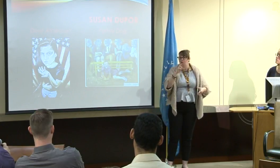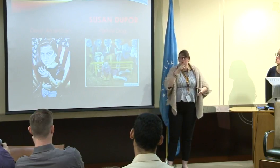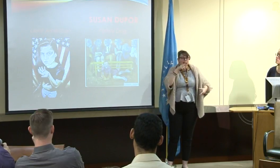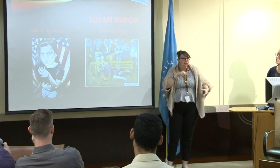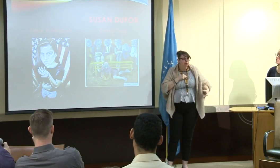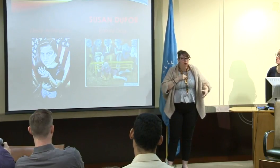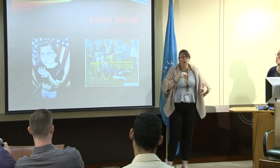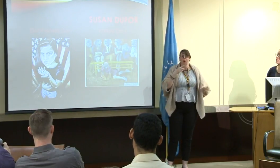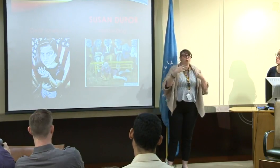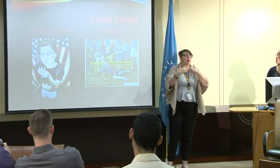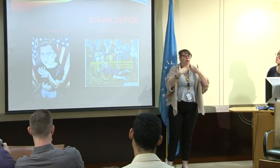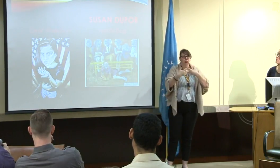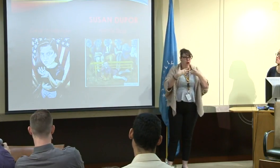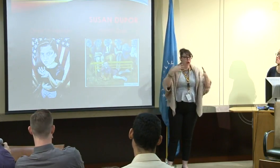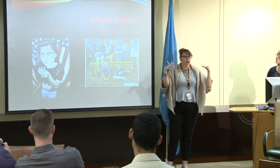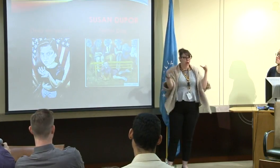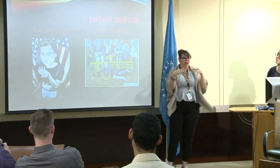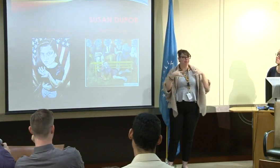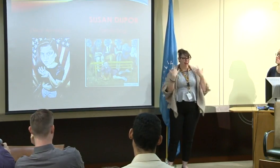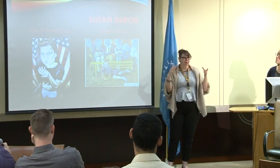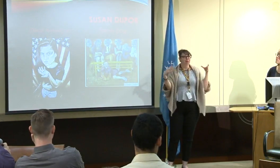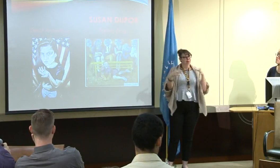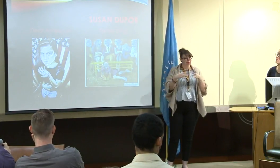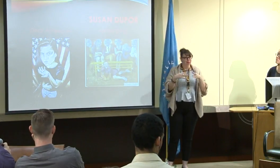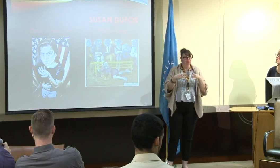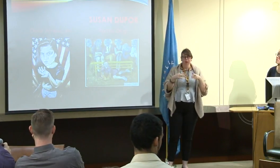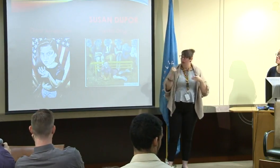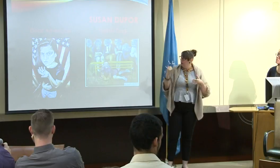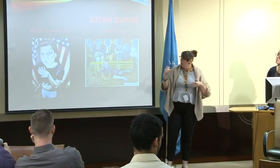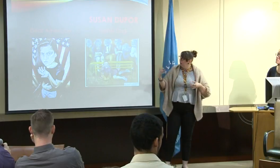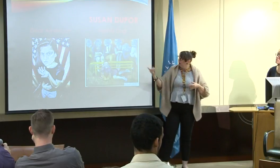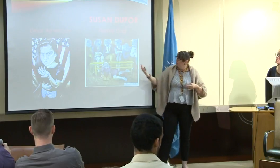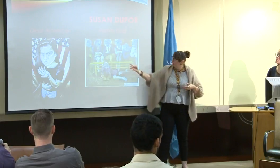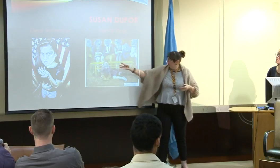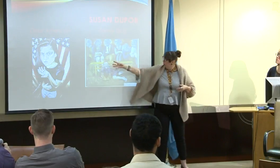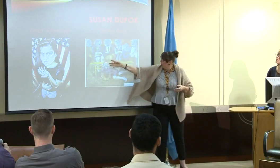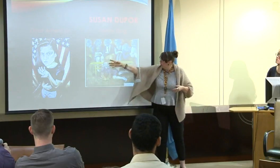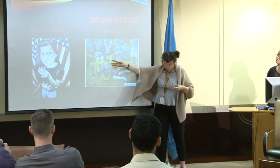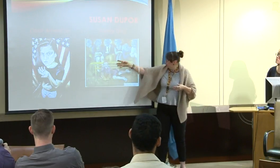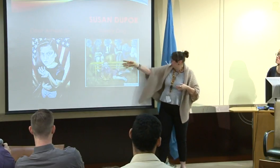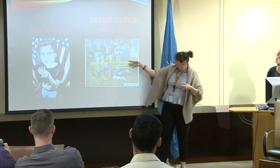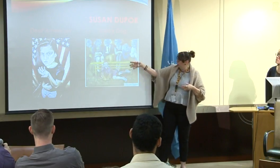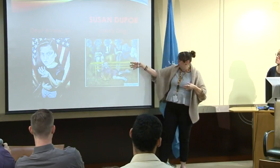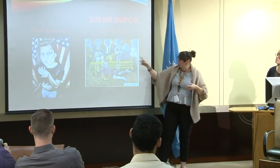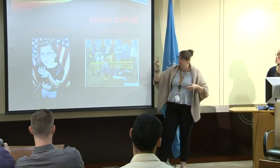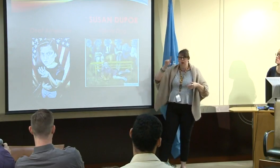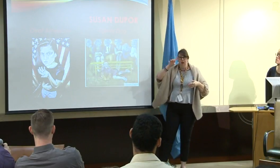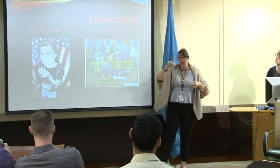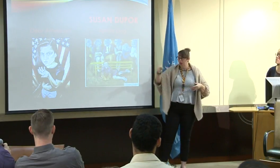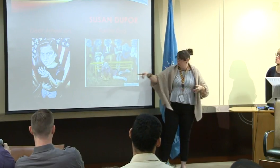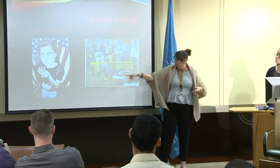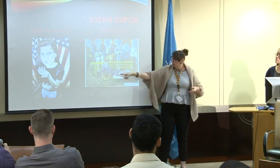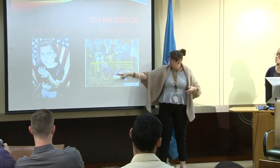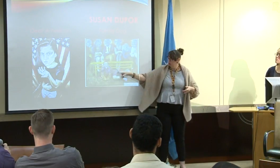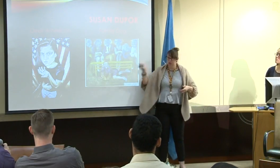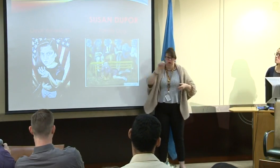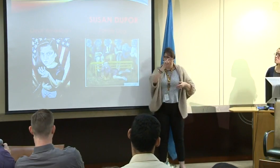at a family gathering that she feels fenced off and not a part of the family.